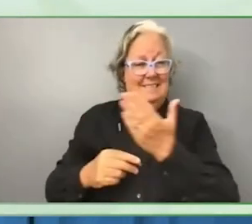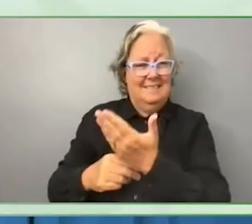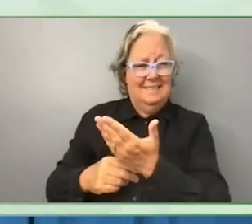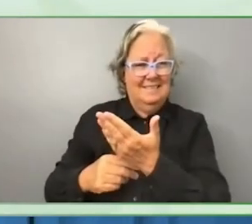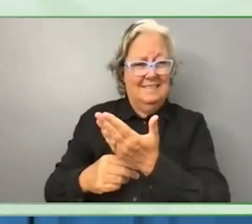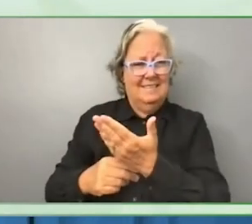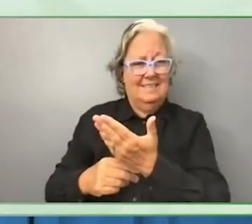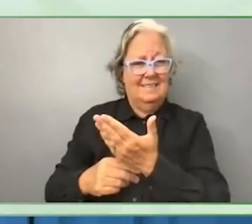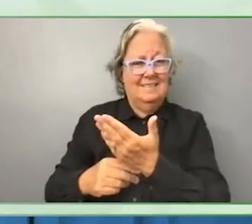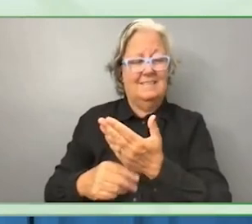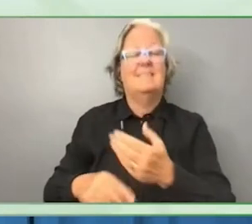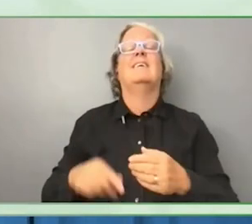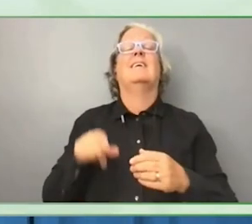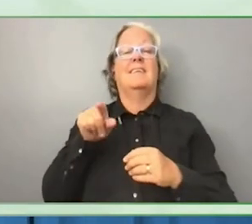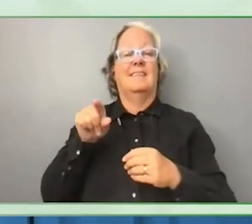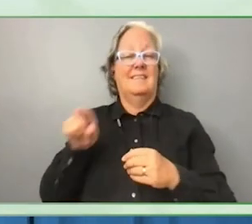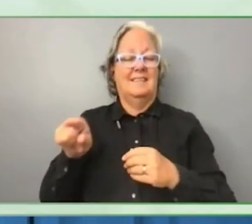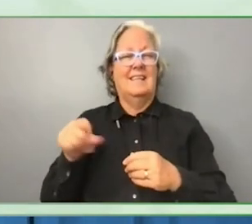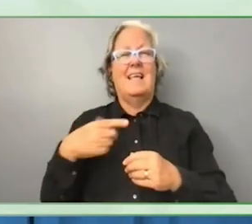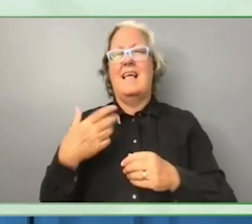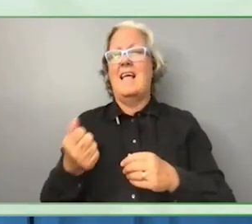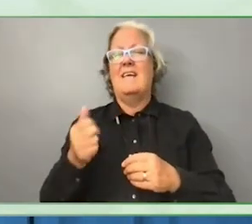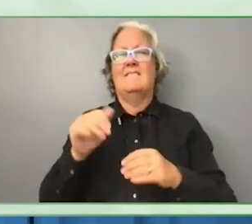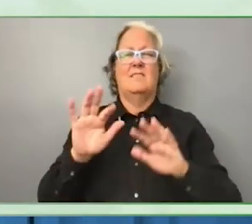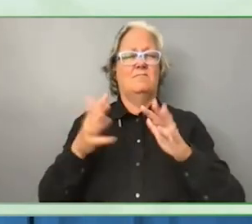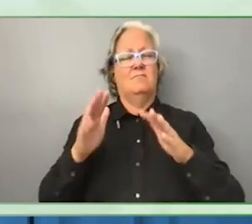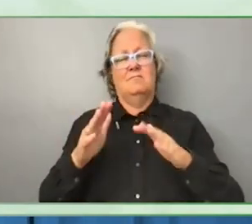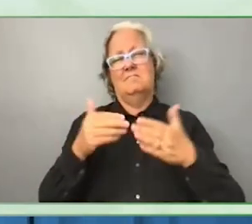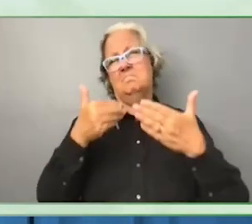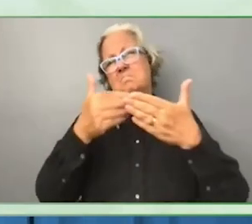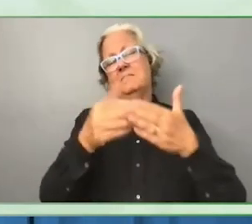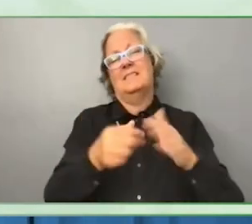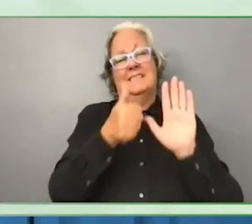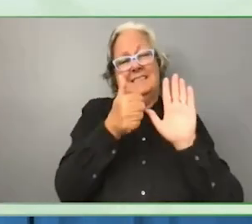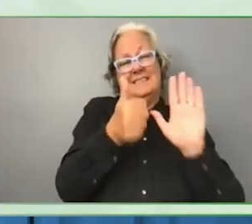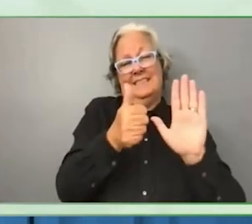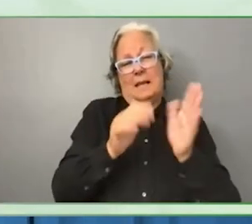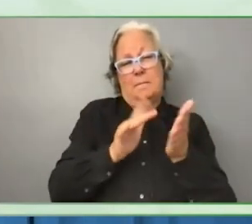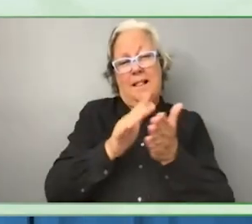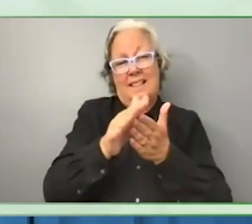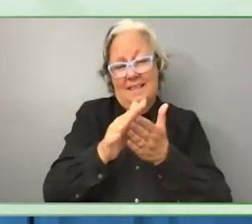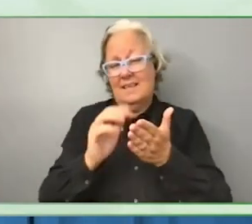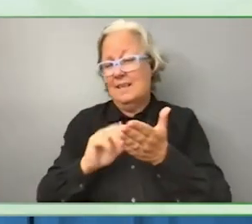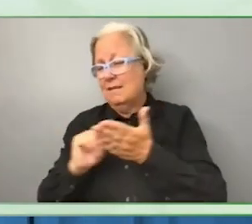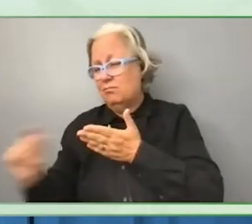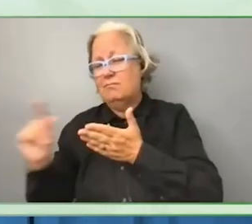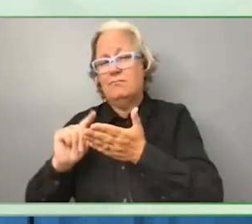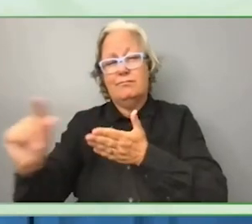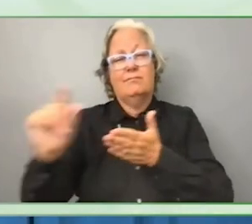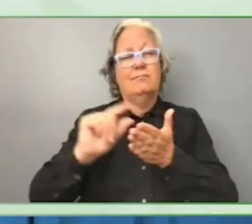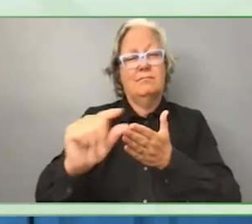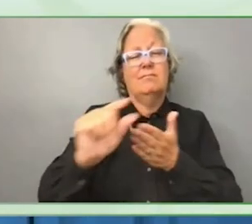We dispersed close to 6,000,000, so it was a much larger program supporting three countries.